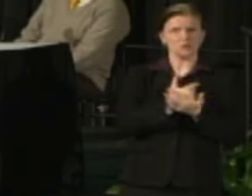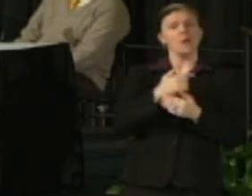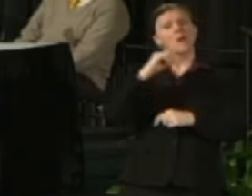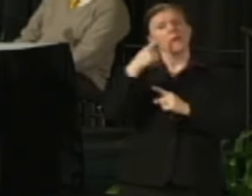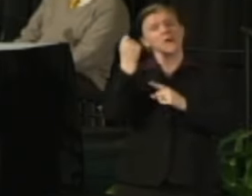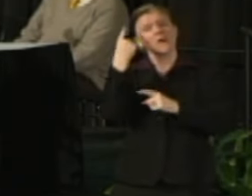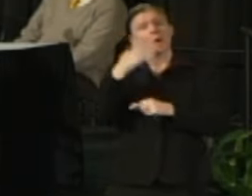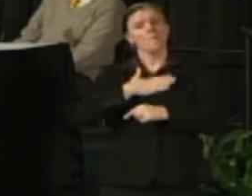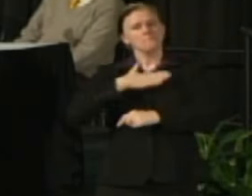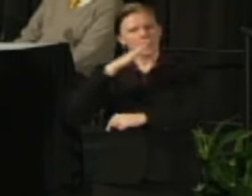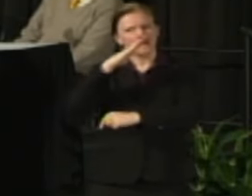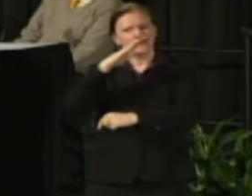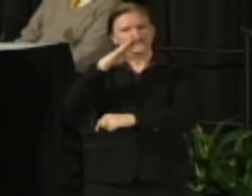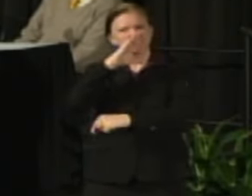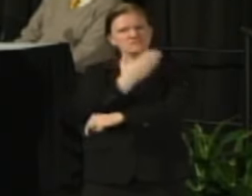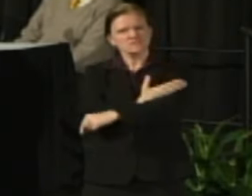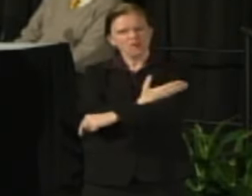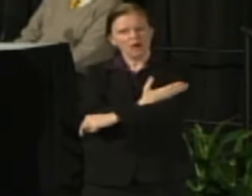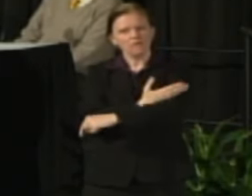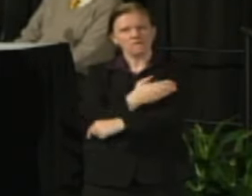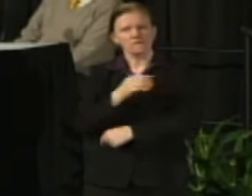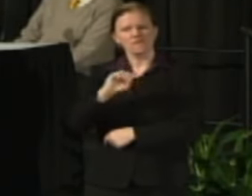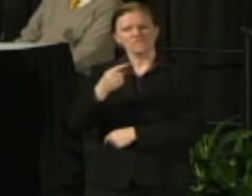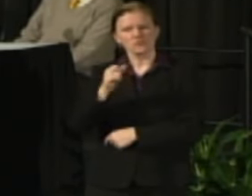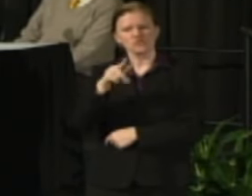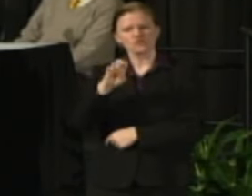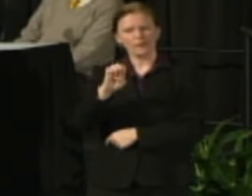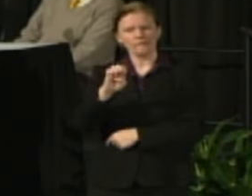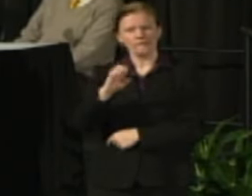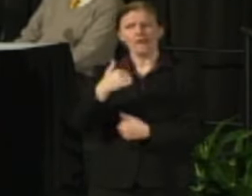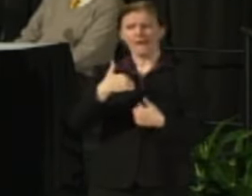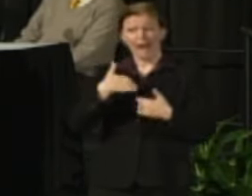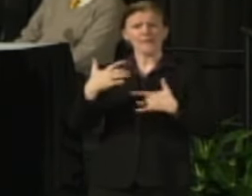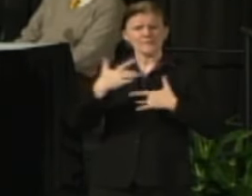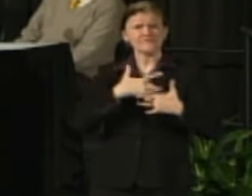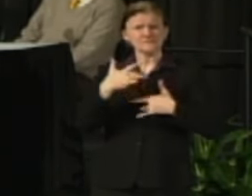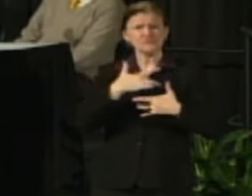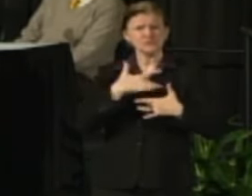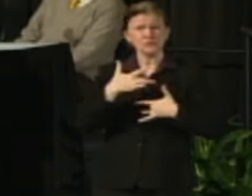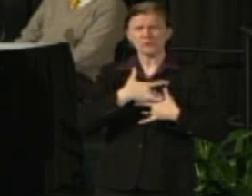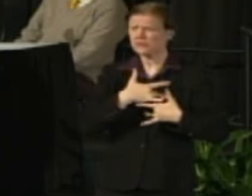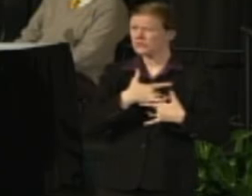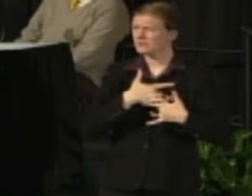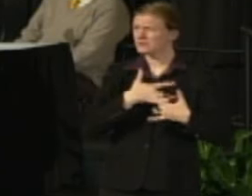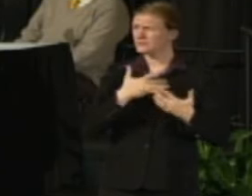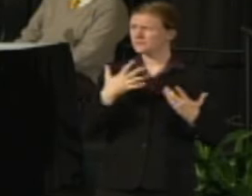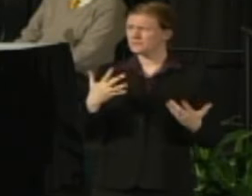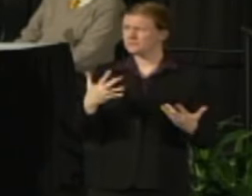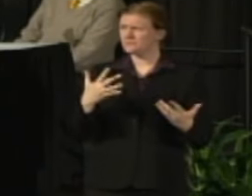And I think Erika read my mind about the question being is it a done deal